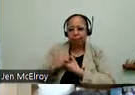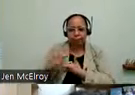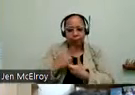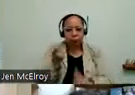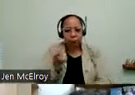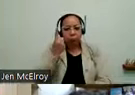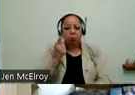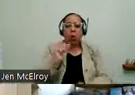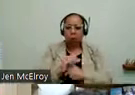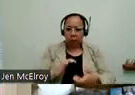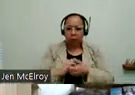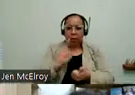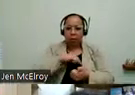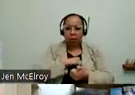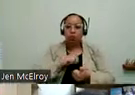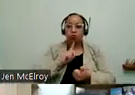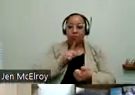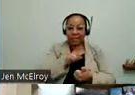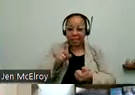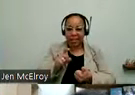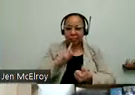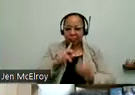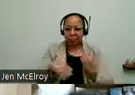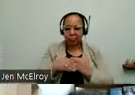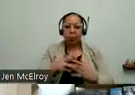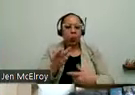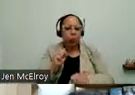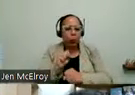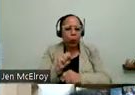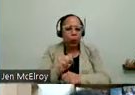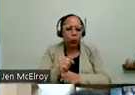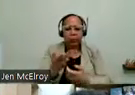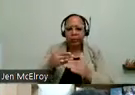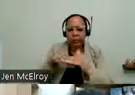experience what those needs are. We also work on accessible transportation